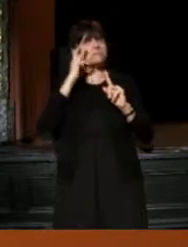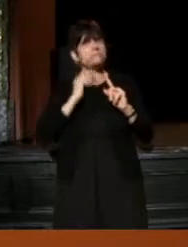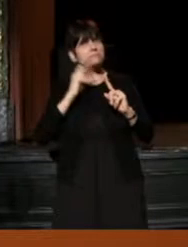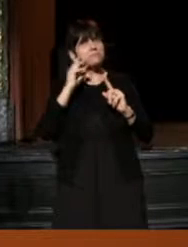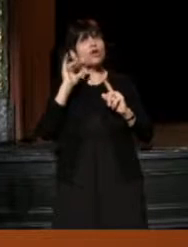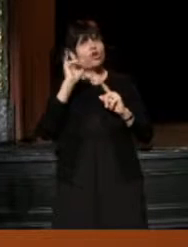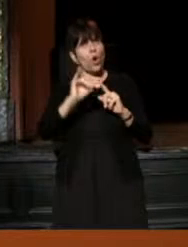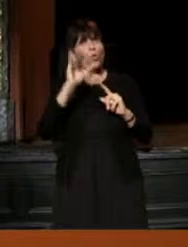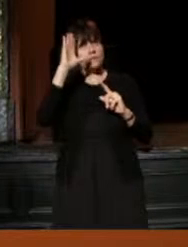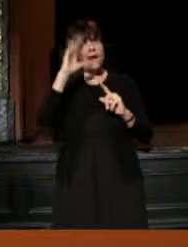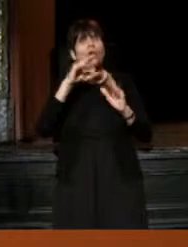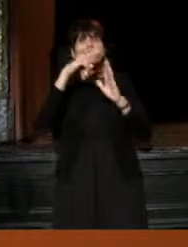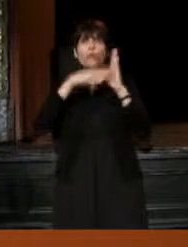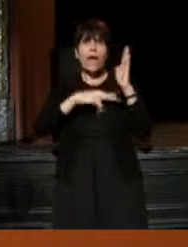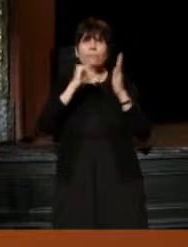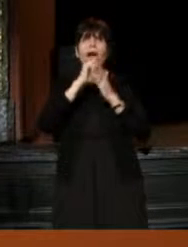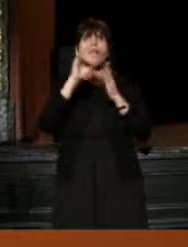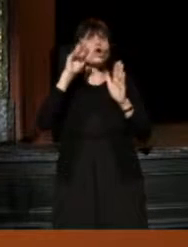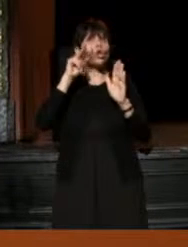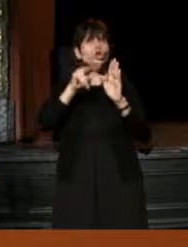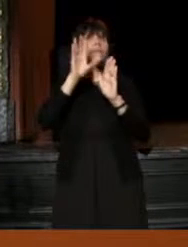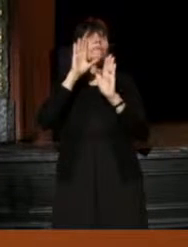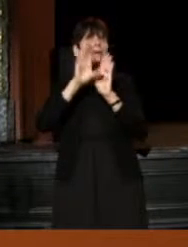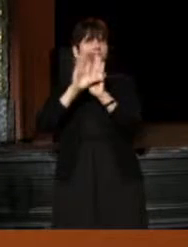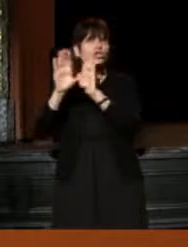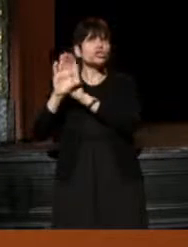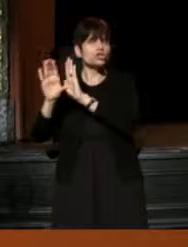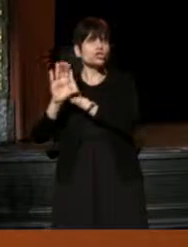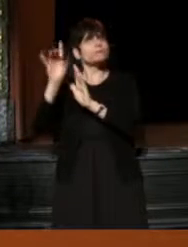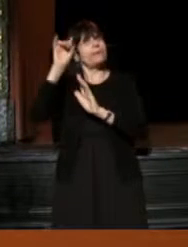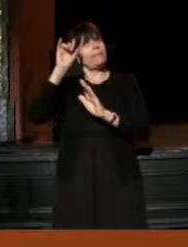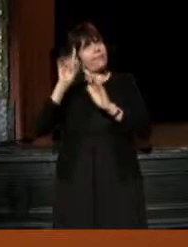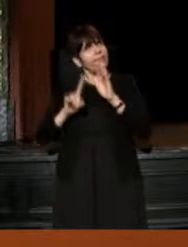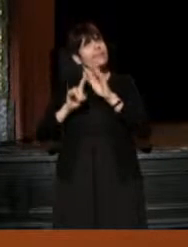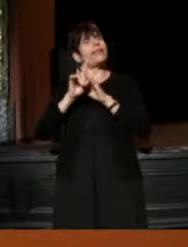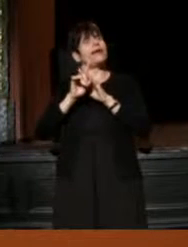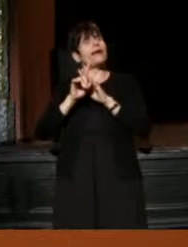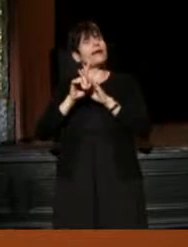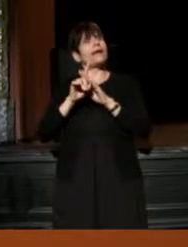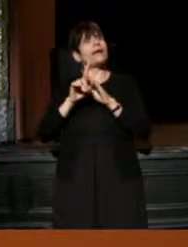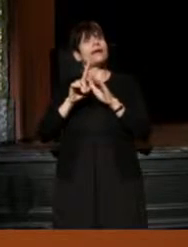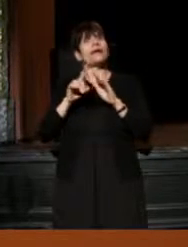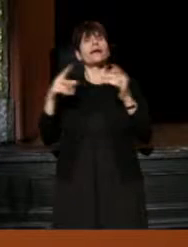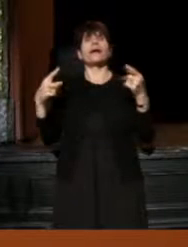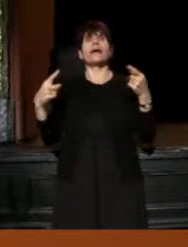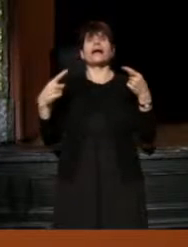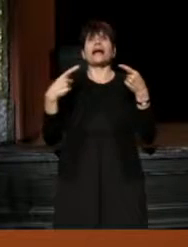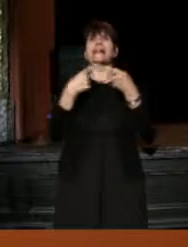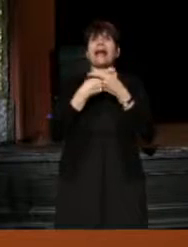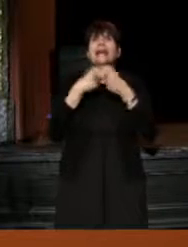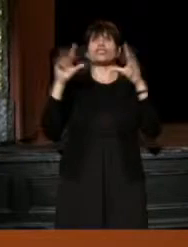and read about it, or looked at the pictures, might think. It was a clash of companies cultures.